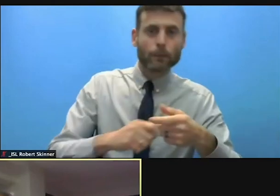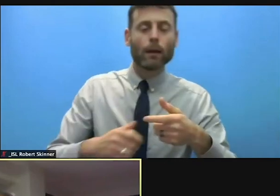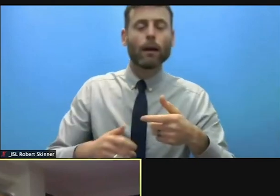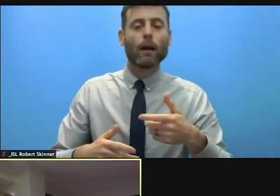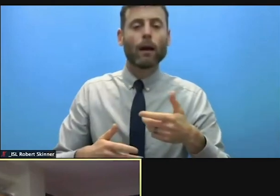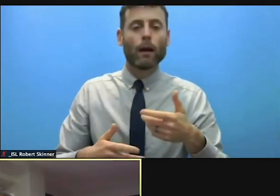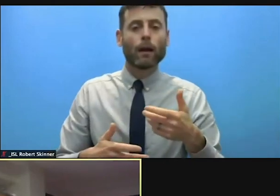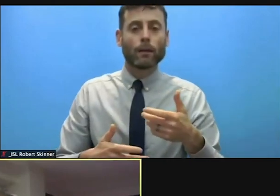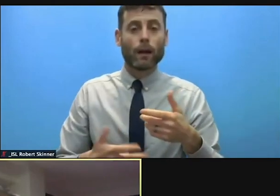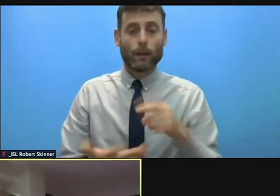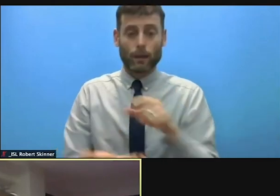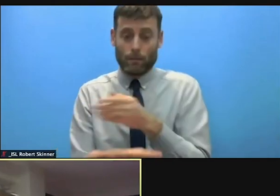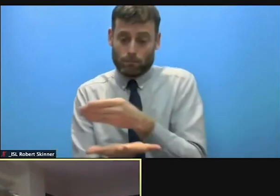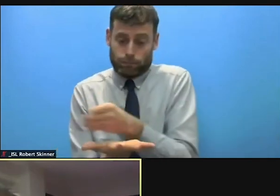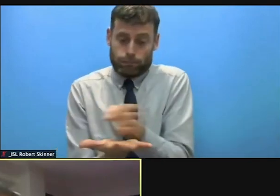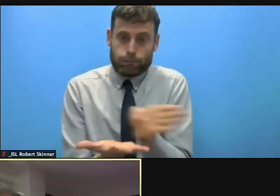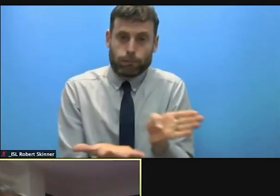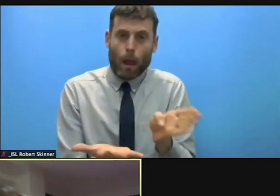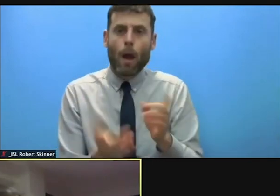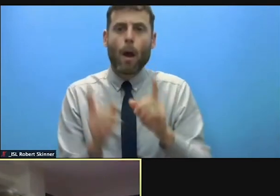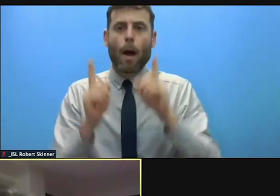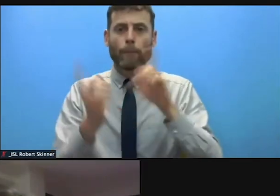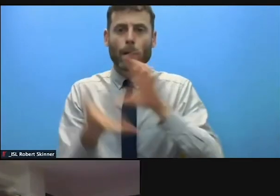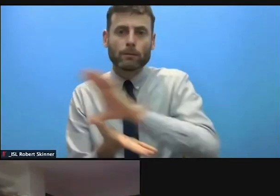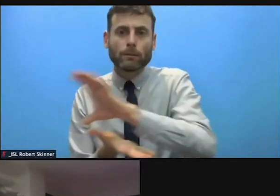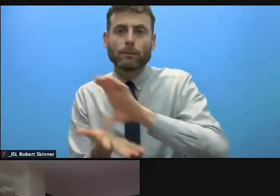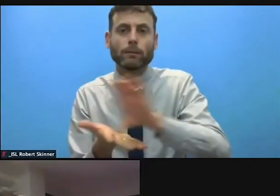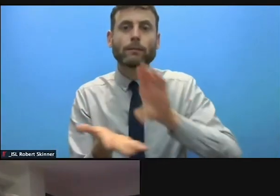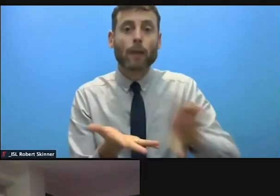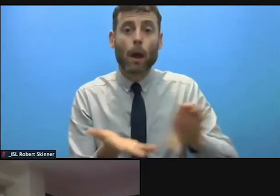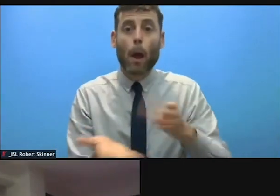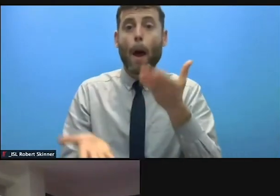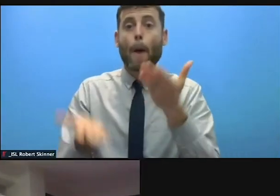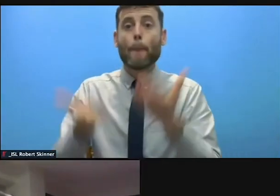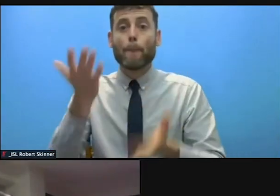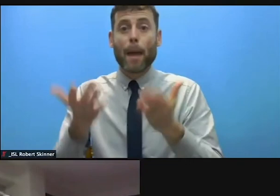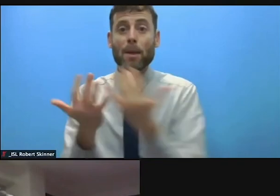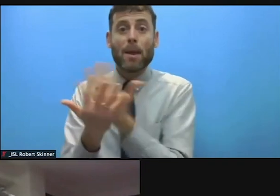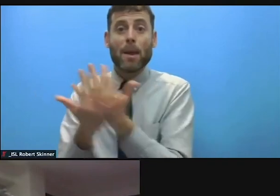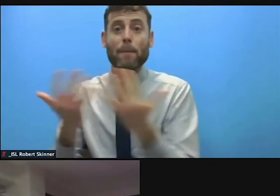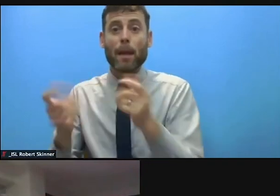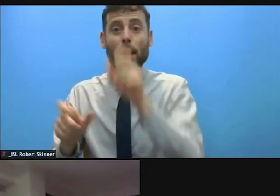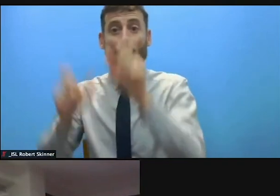displaced may not even be able to go back. >> CHRIS GUNNESS: Just to be clear,